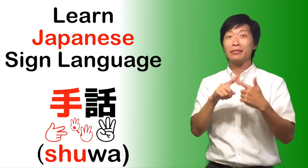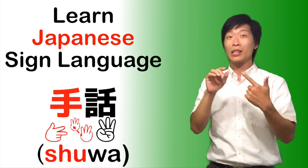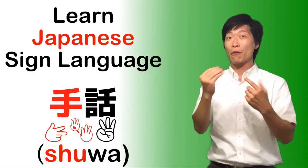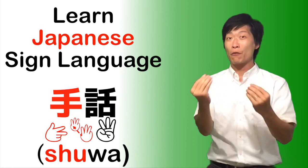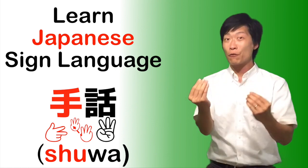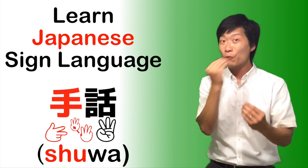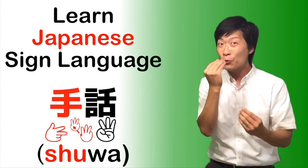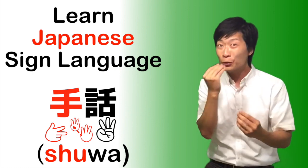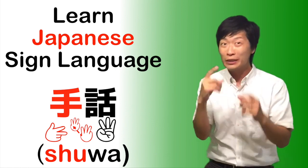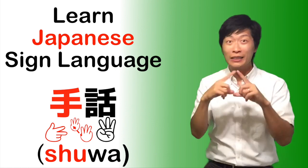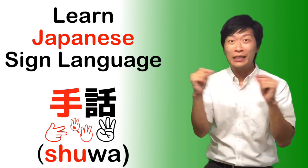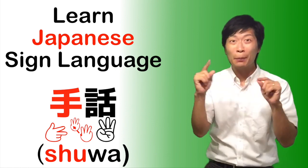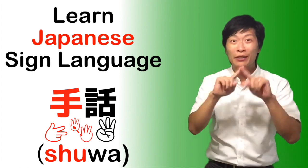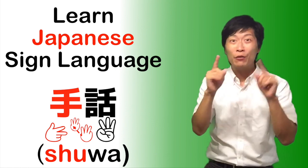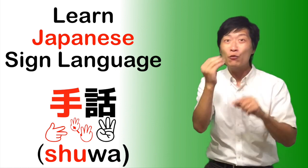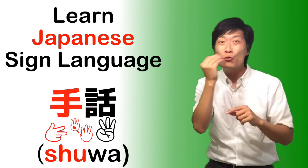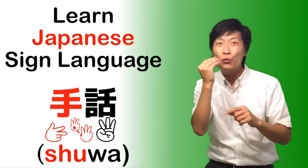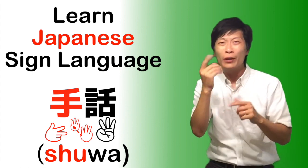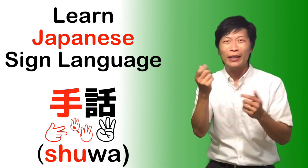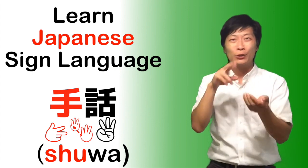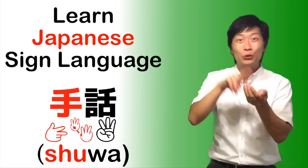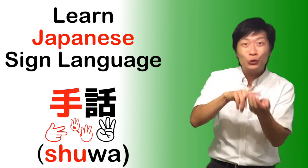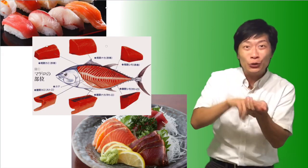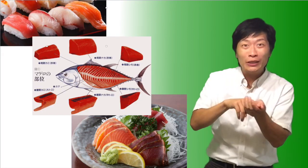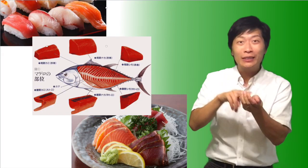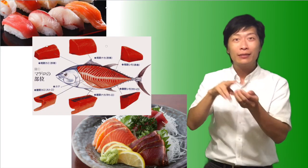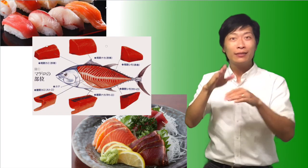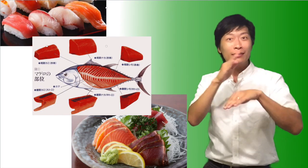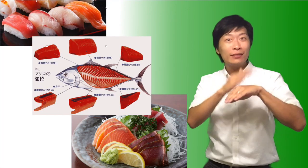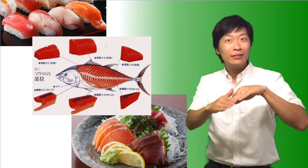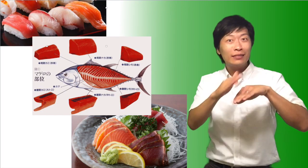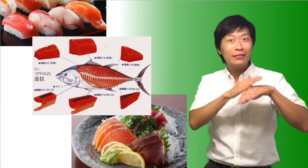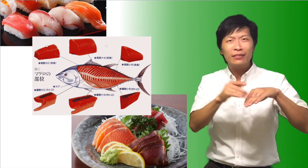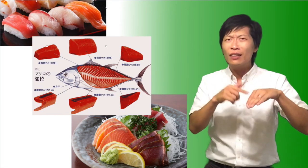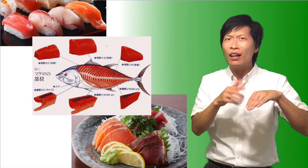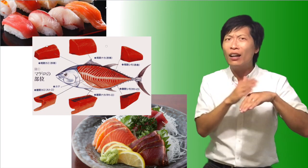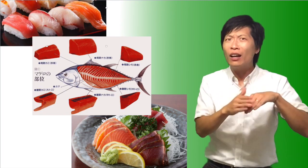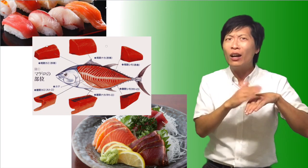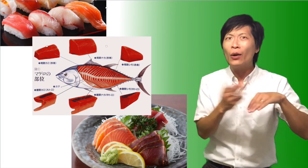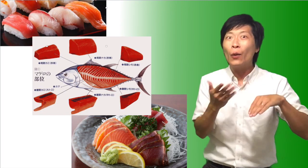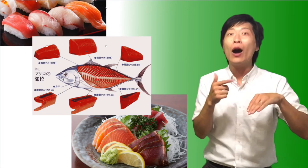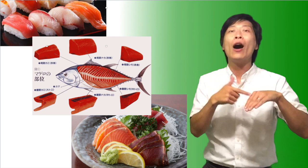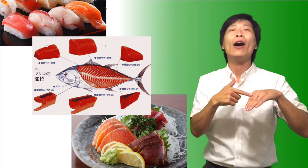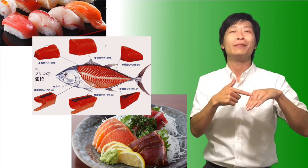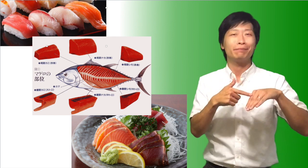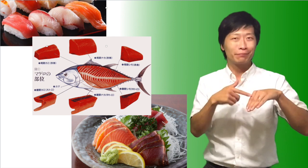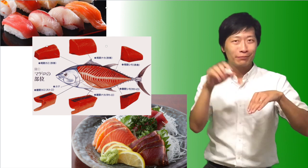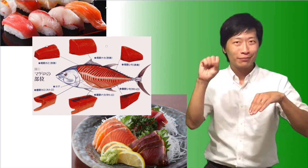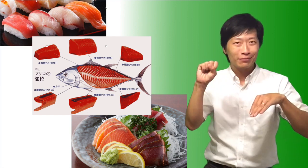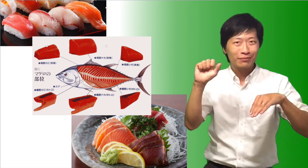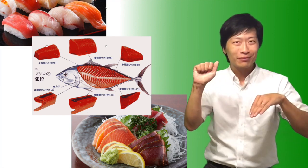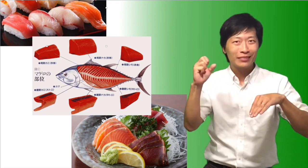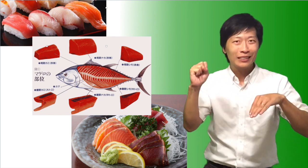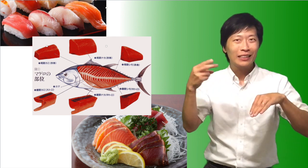2. Learn the JSL for Japanese food: Sushi , "さしみ"...